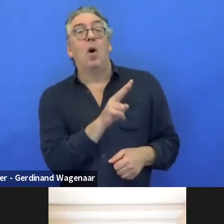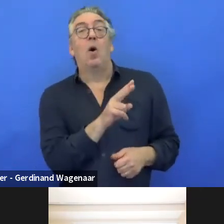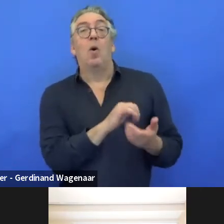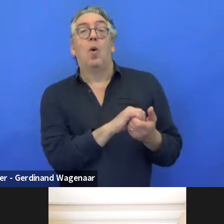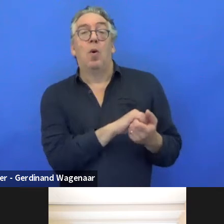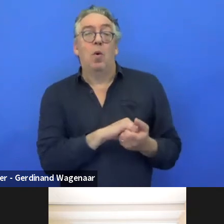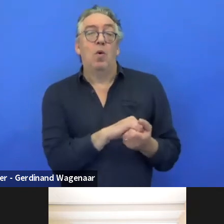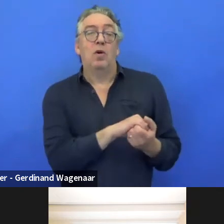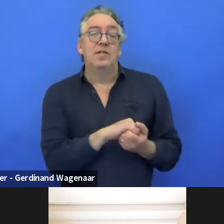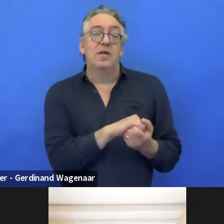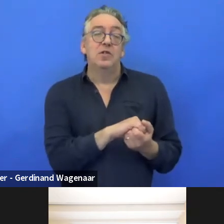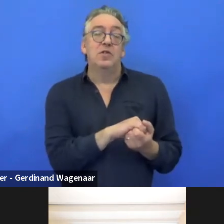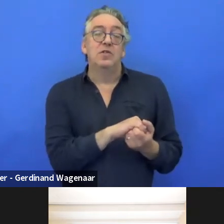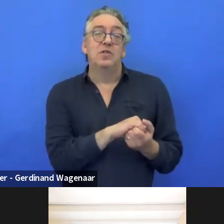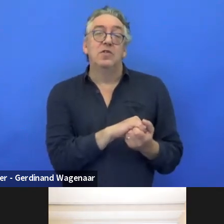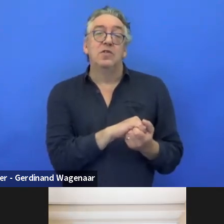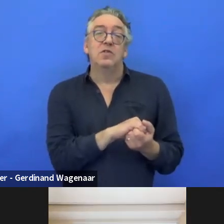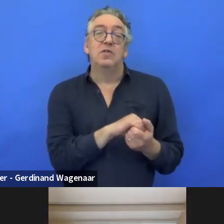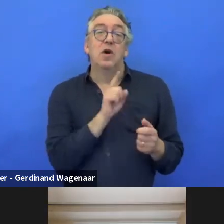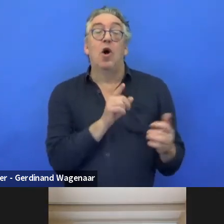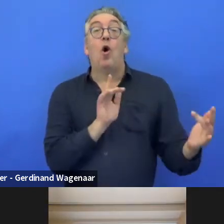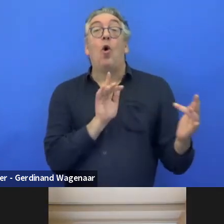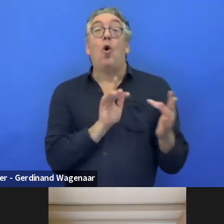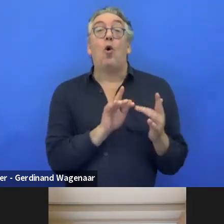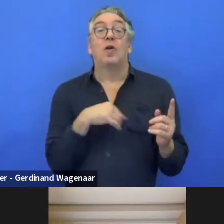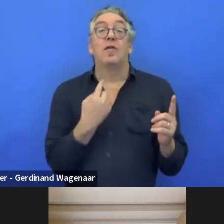which contact way ahead of the application of the deadline.